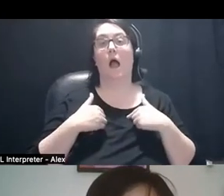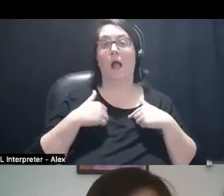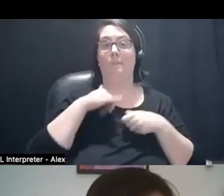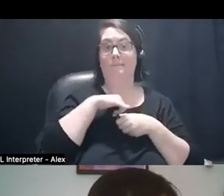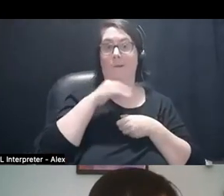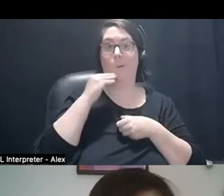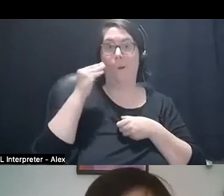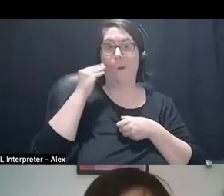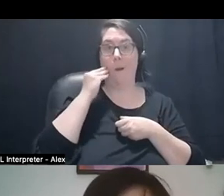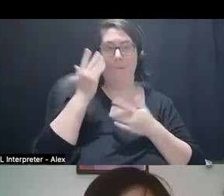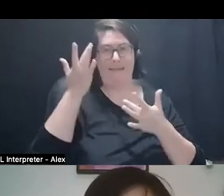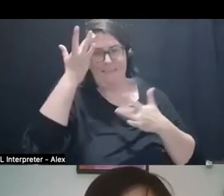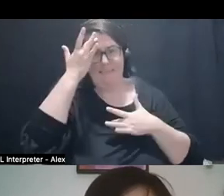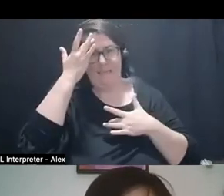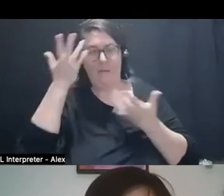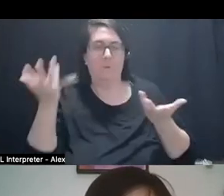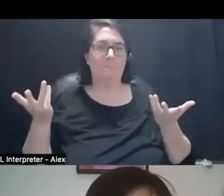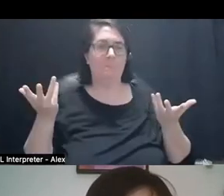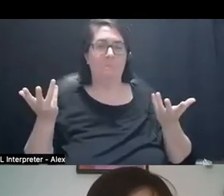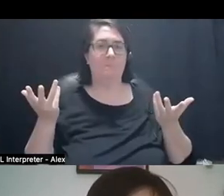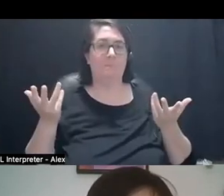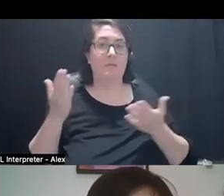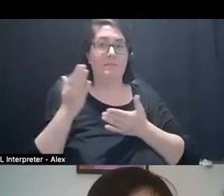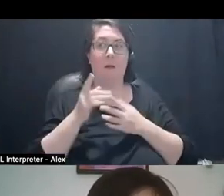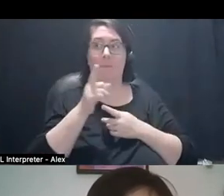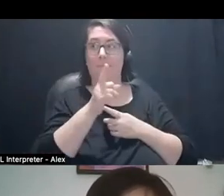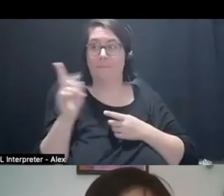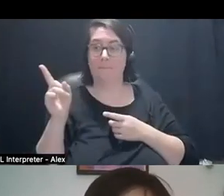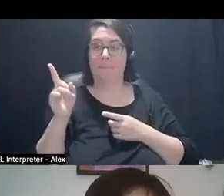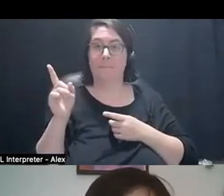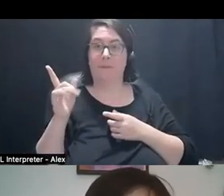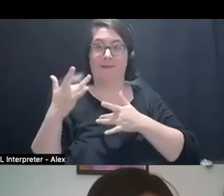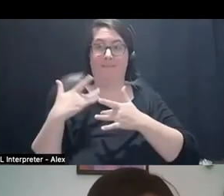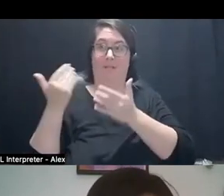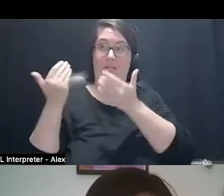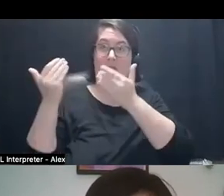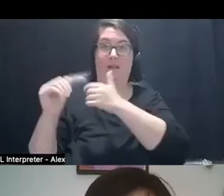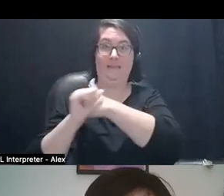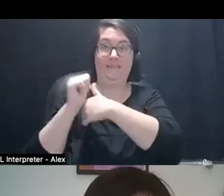And folks that really need to like, you know, endanger of the world by doing